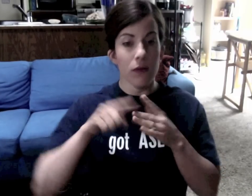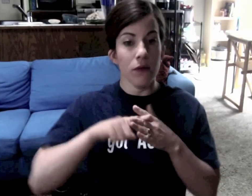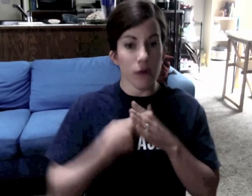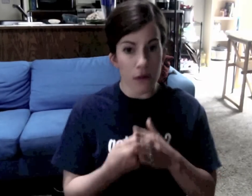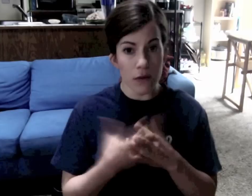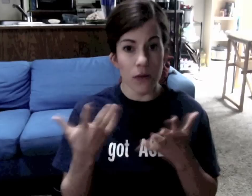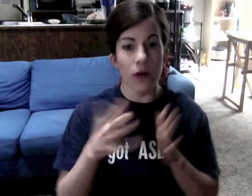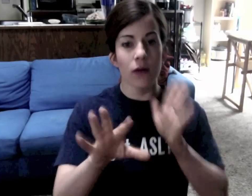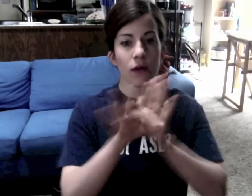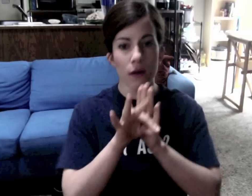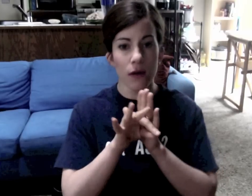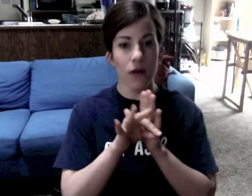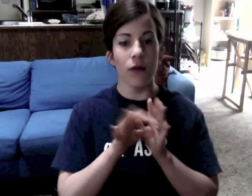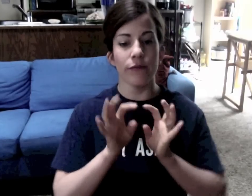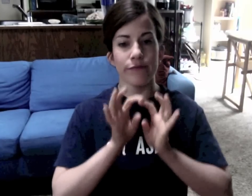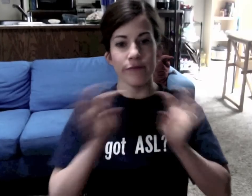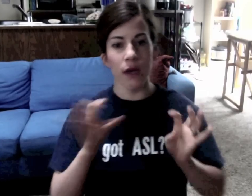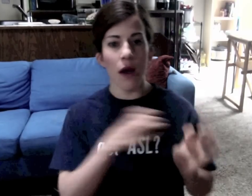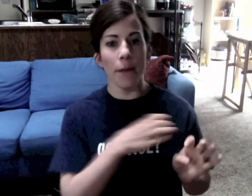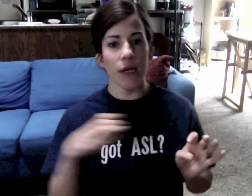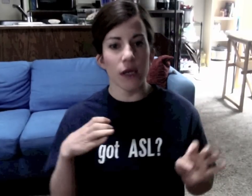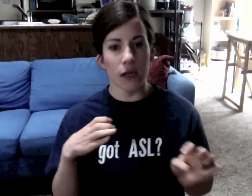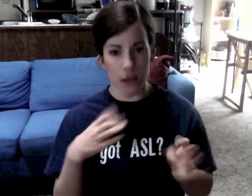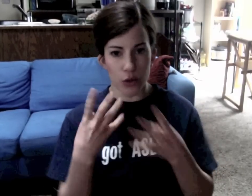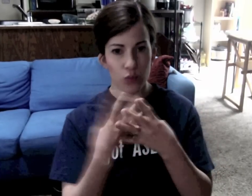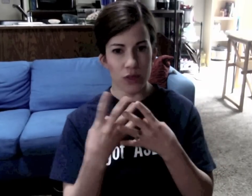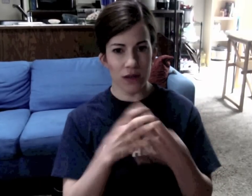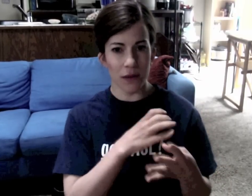We are at the beginning of the process: selecting the members in the application screening committee.